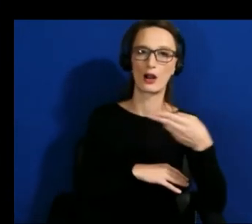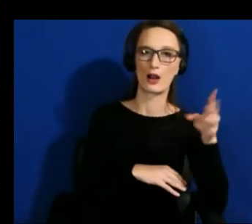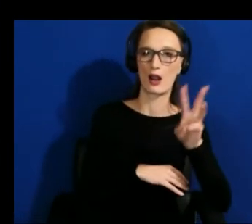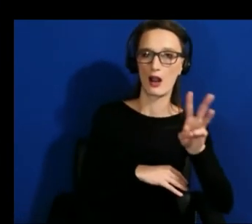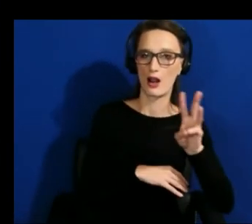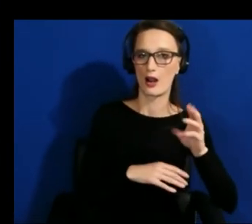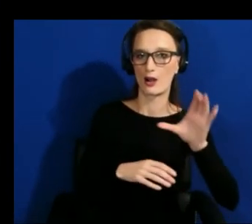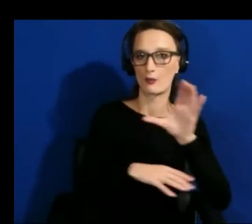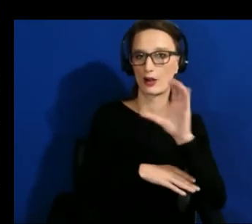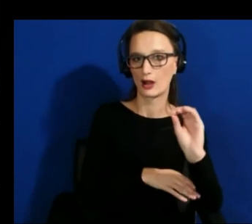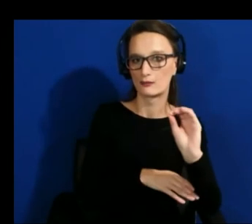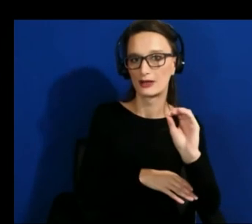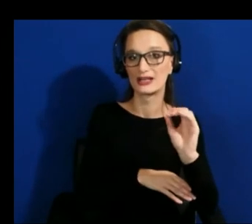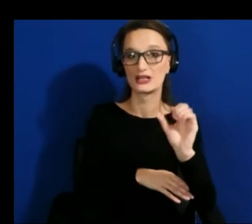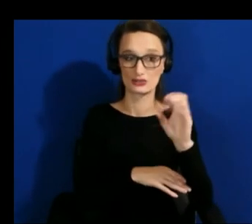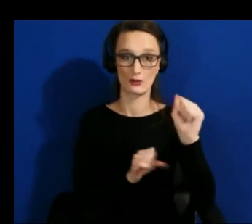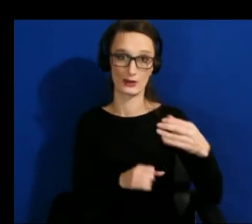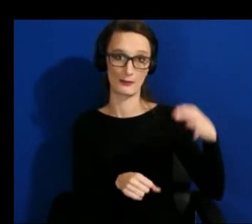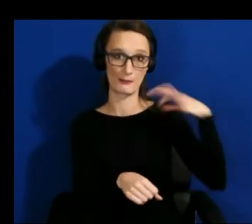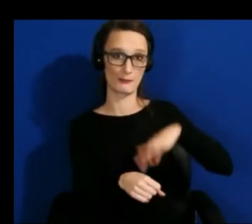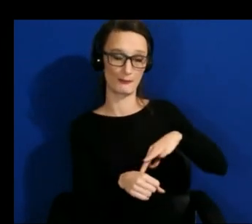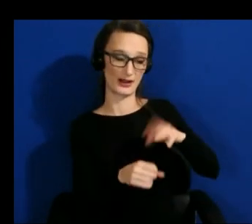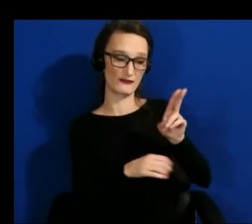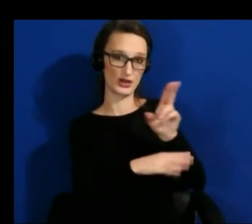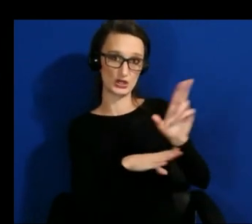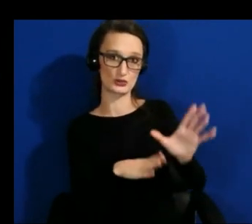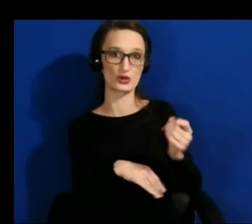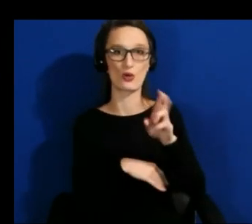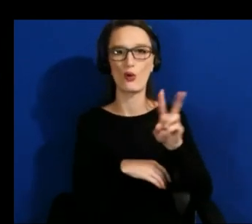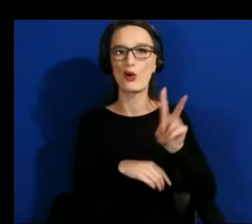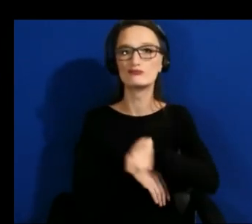or vice versa how can companies benefit from this type of fundamental research